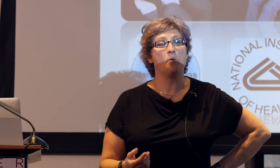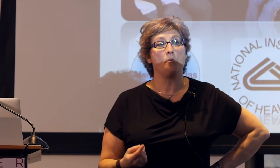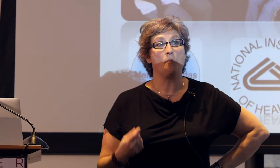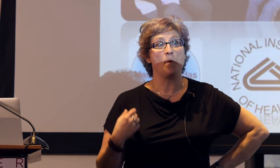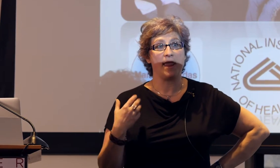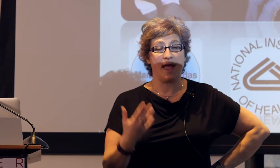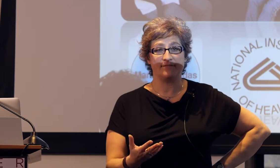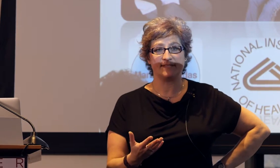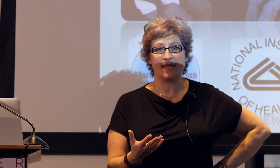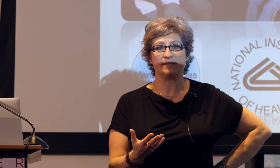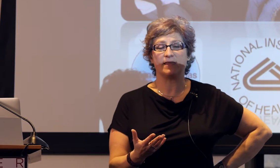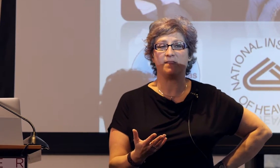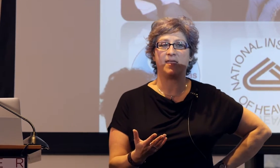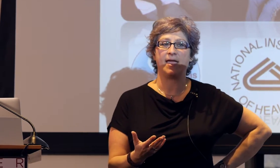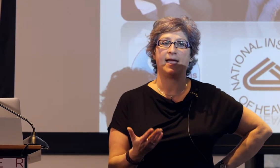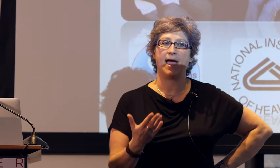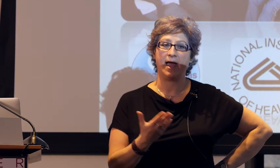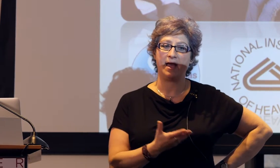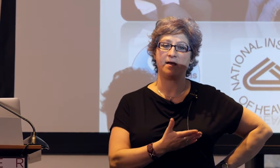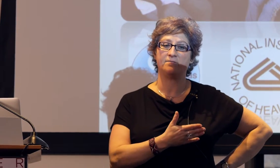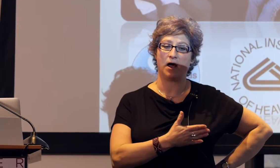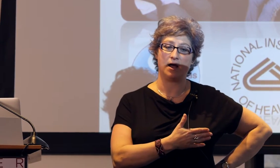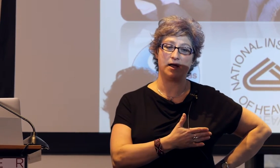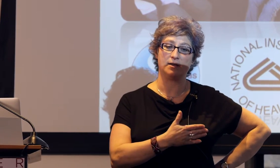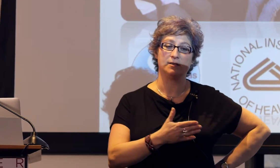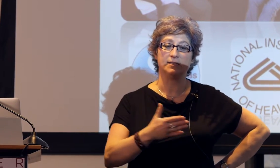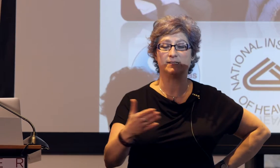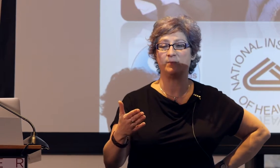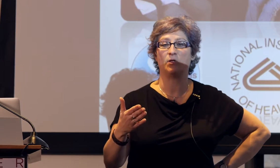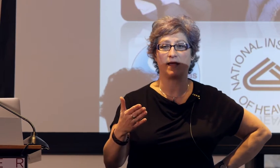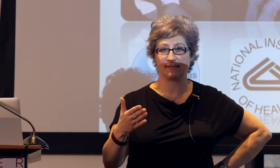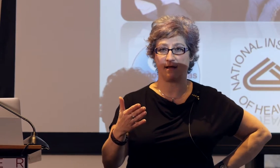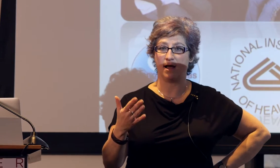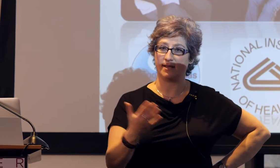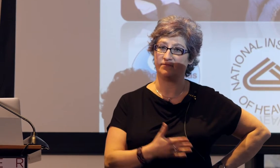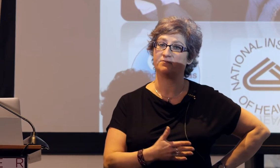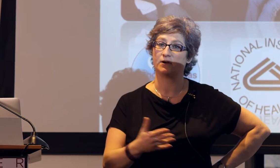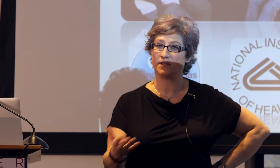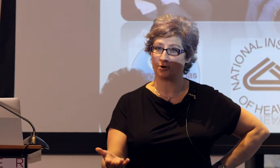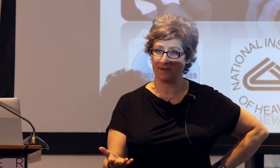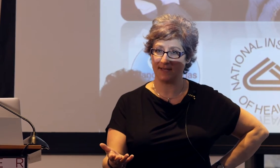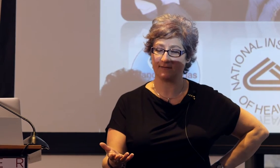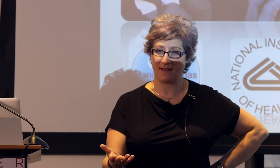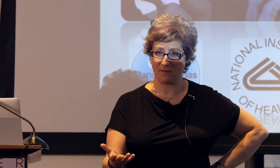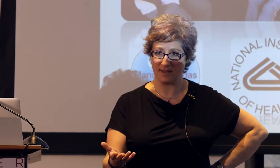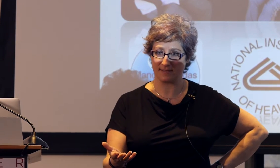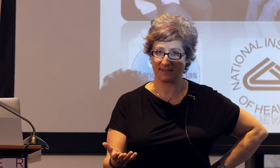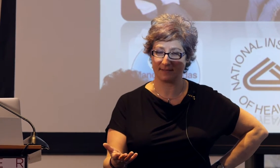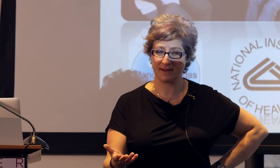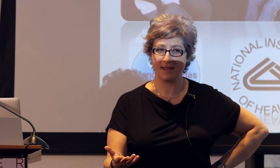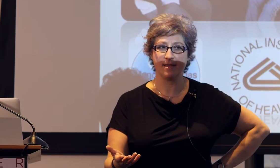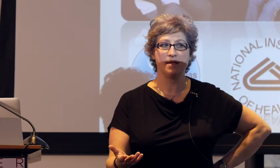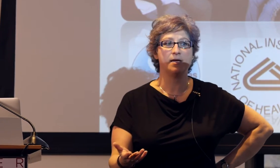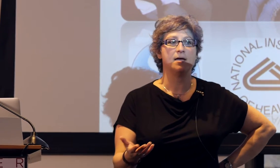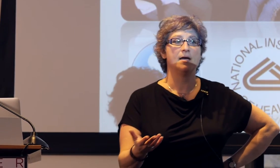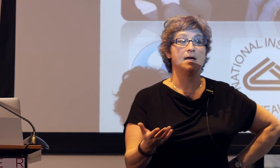we have a sense that they have a stable lexicon even fairly early in development.